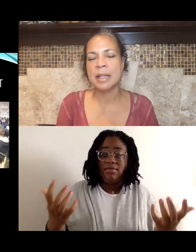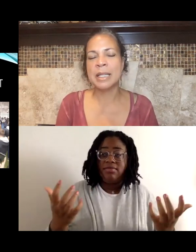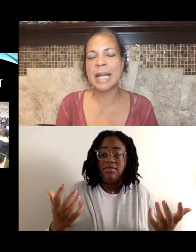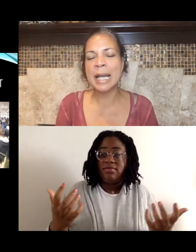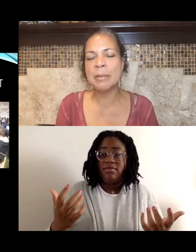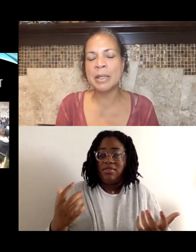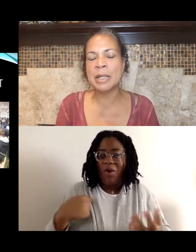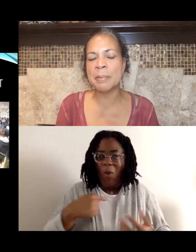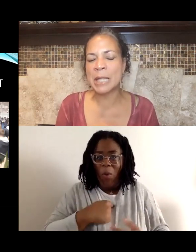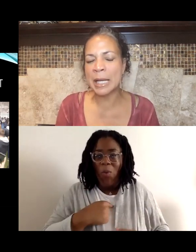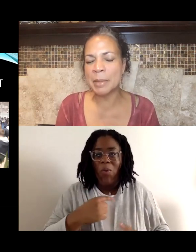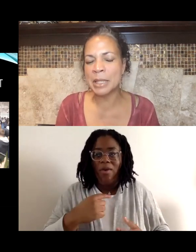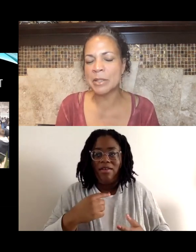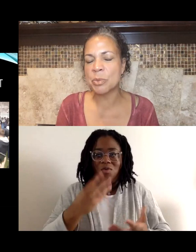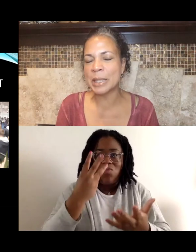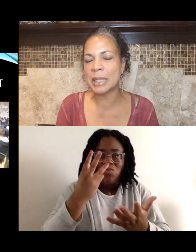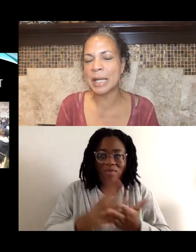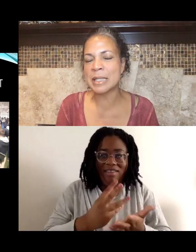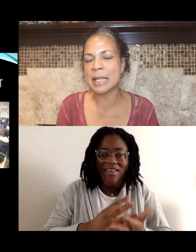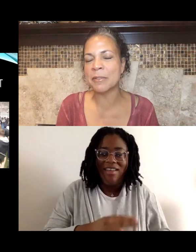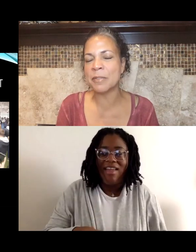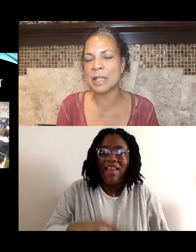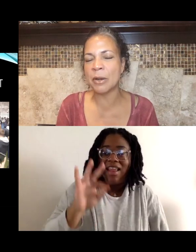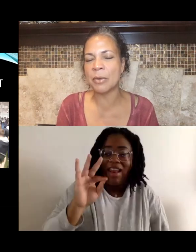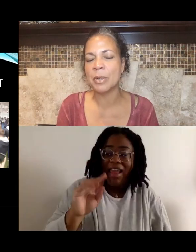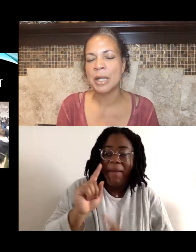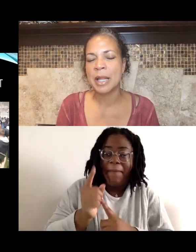the nine minute and 29 second video,